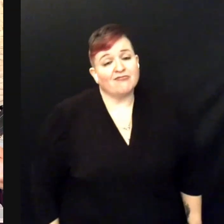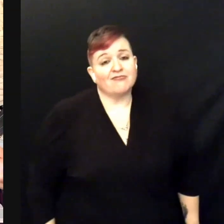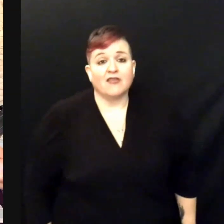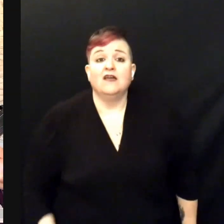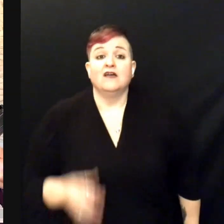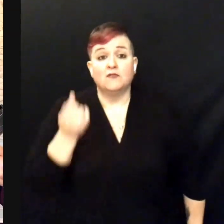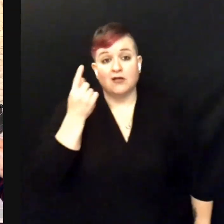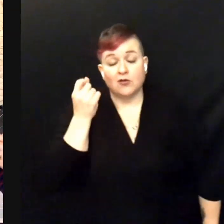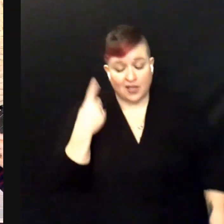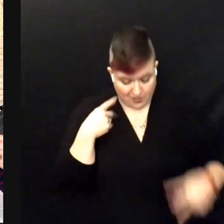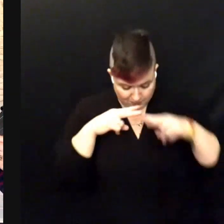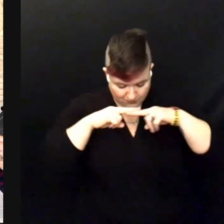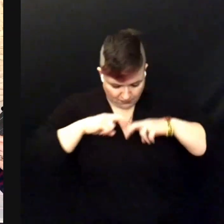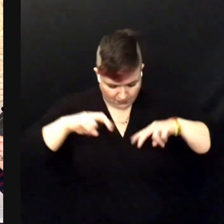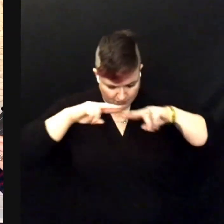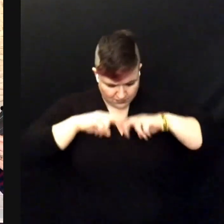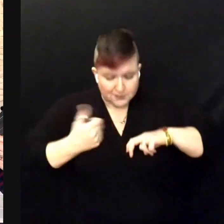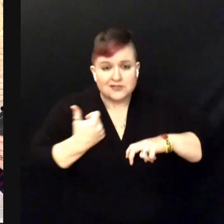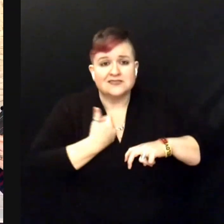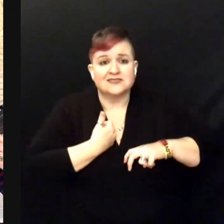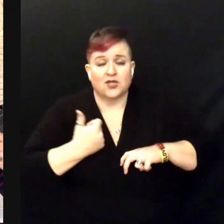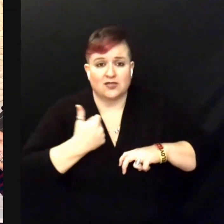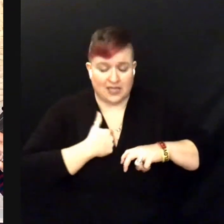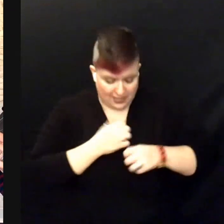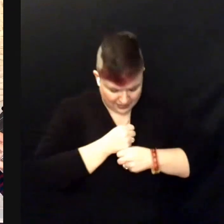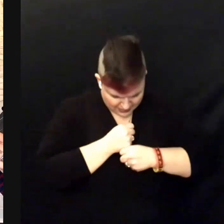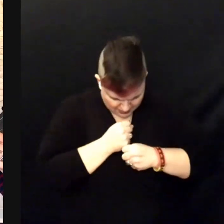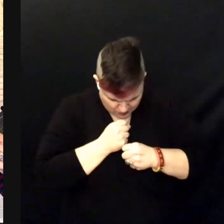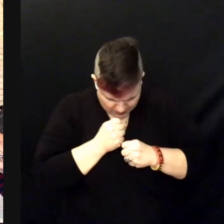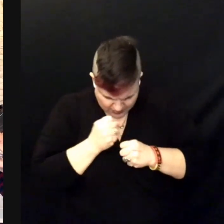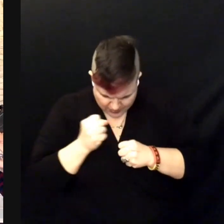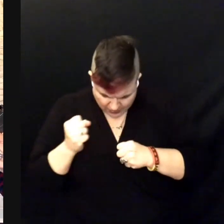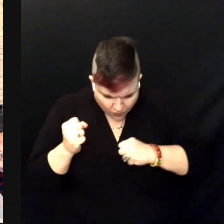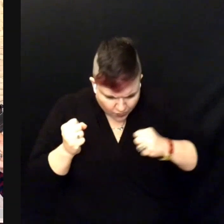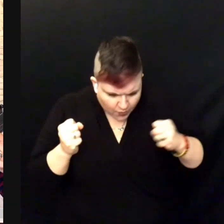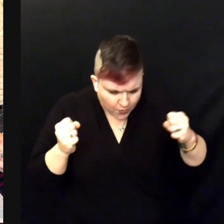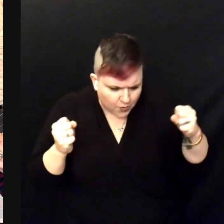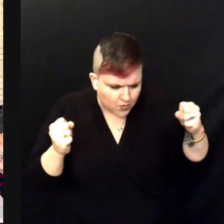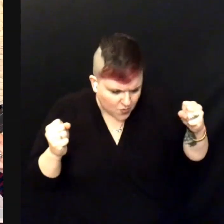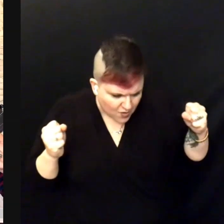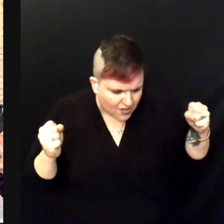So I'll fight for our breakthrough